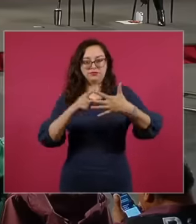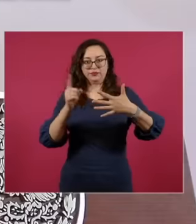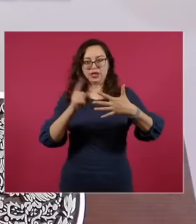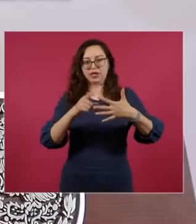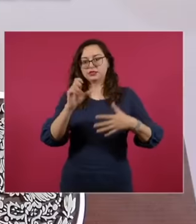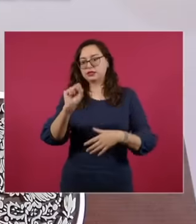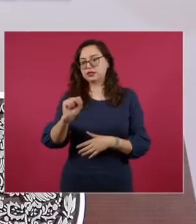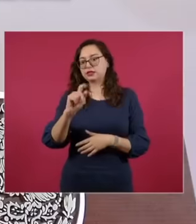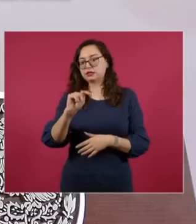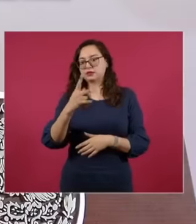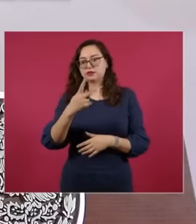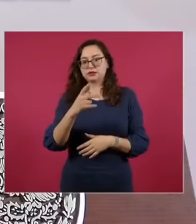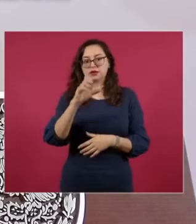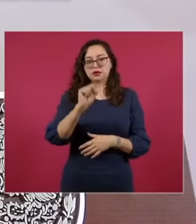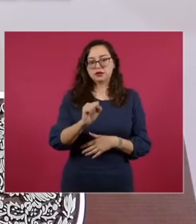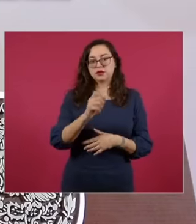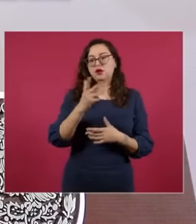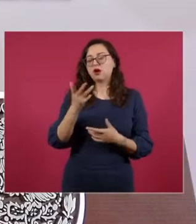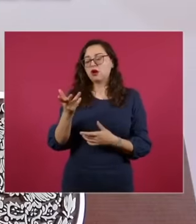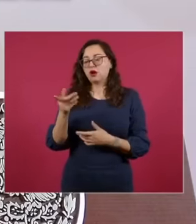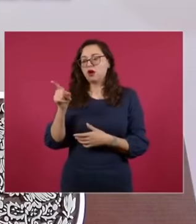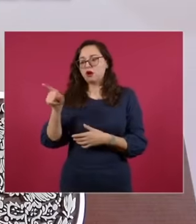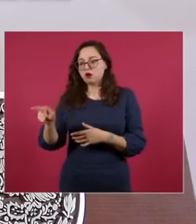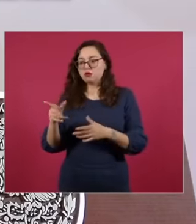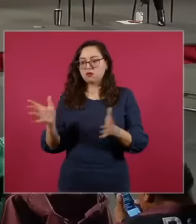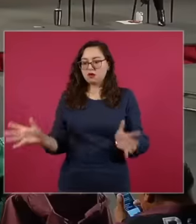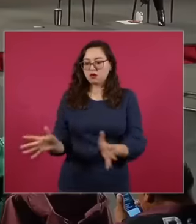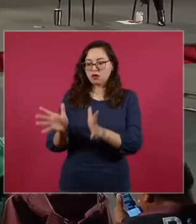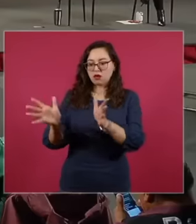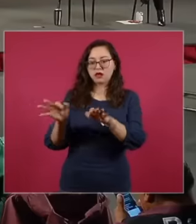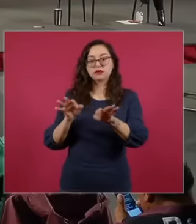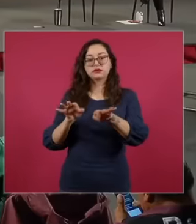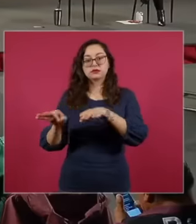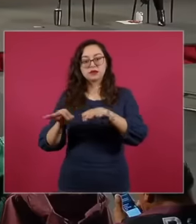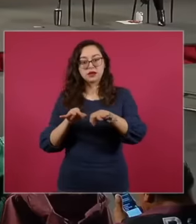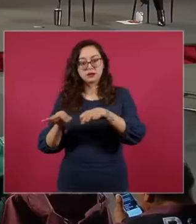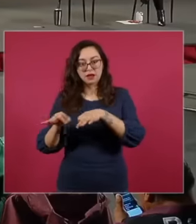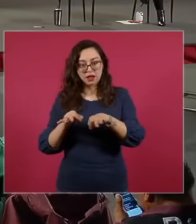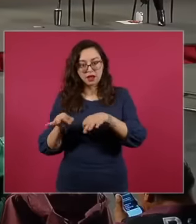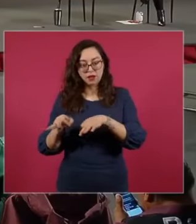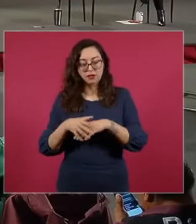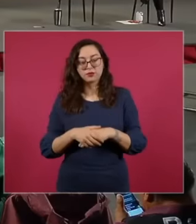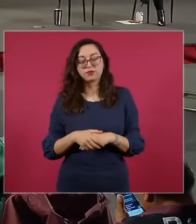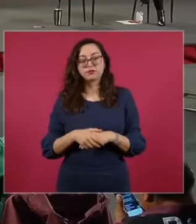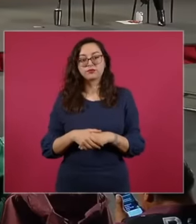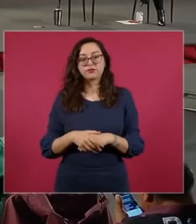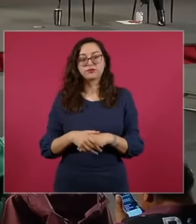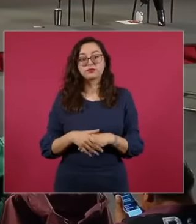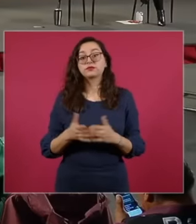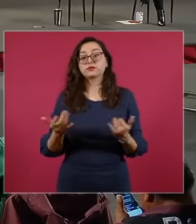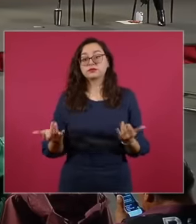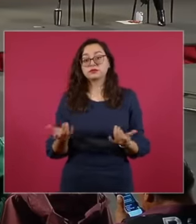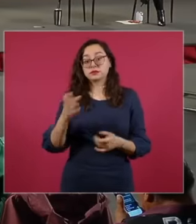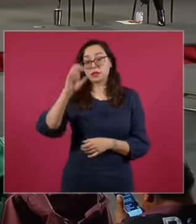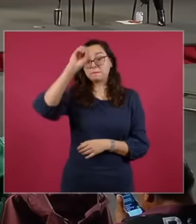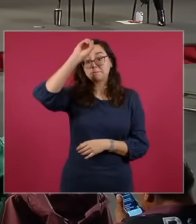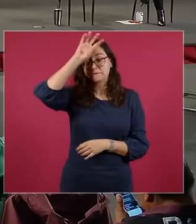head Marad Bolaños and has three elements, the first is support for retired miners, this